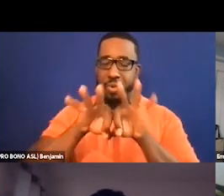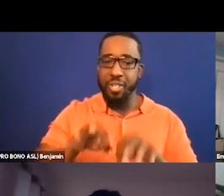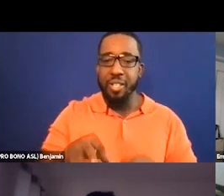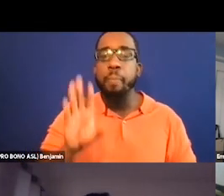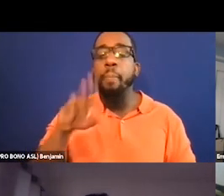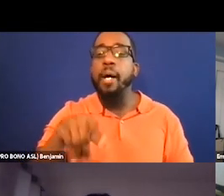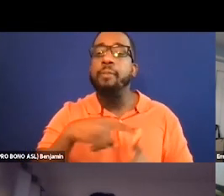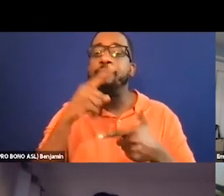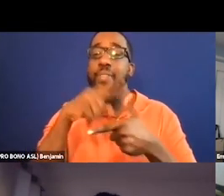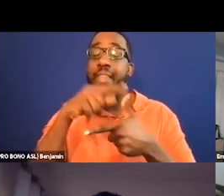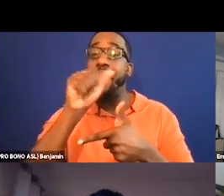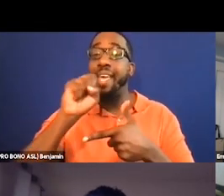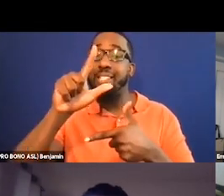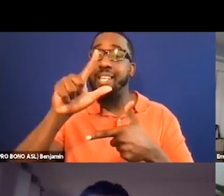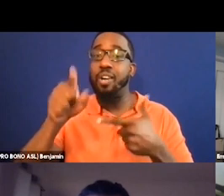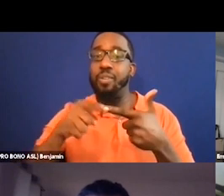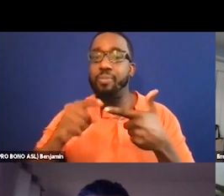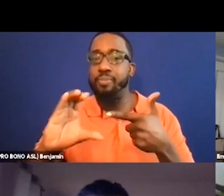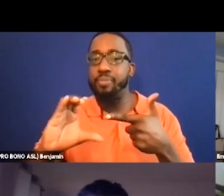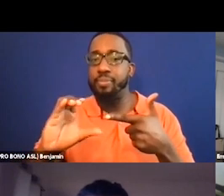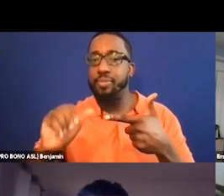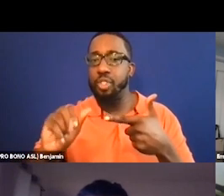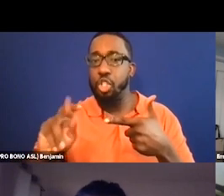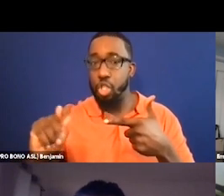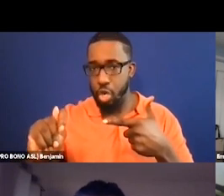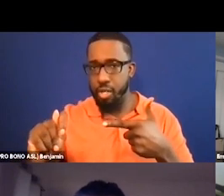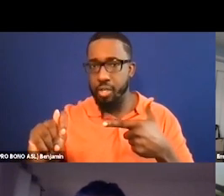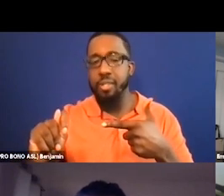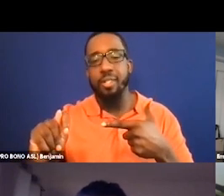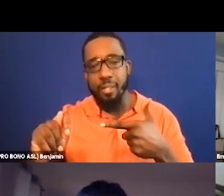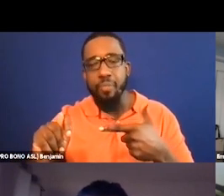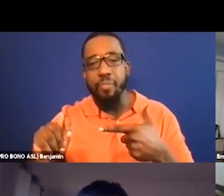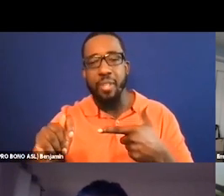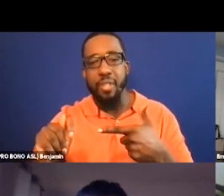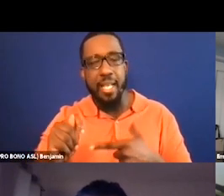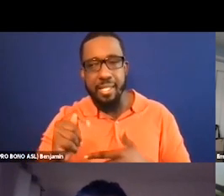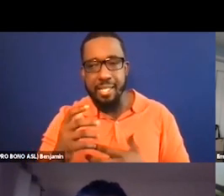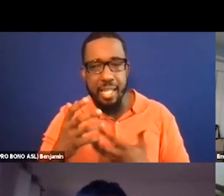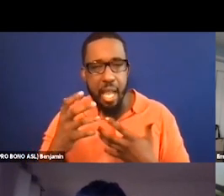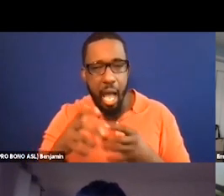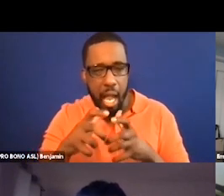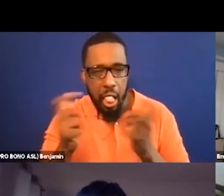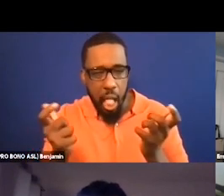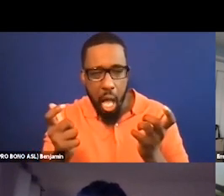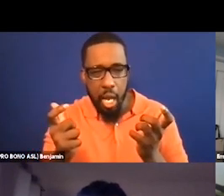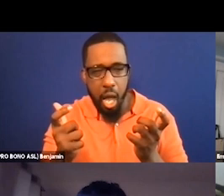for our film festivals to fund raise for because there isn't a lot of funders that understand that and think about it.